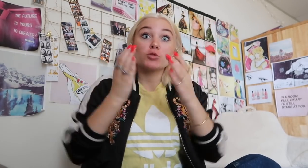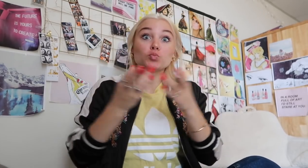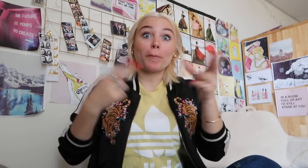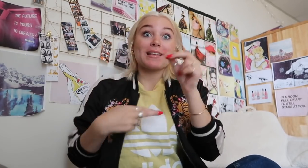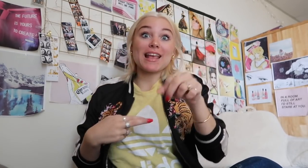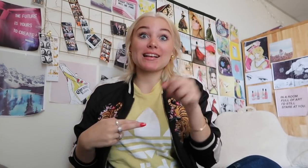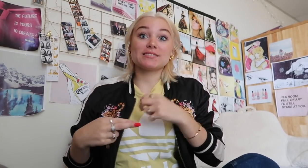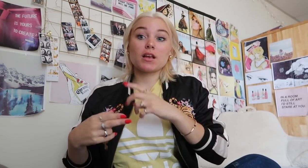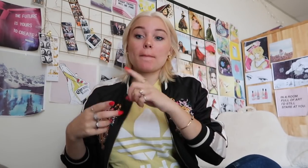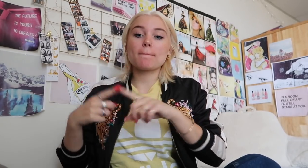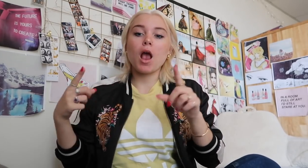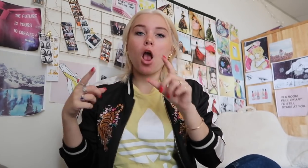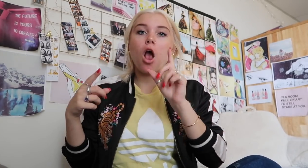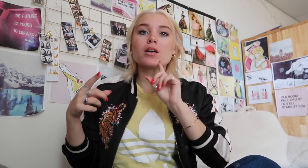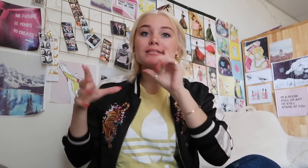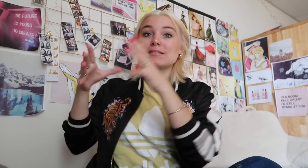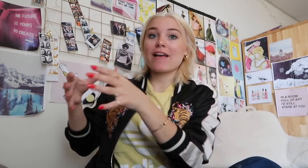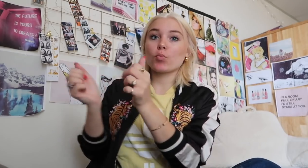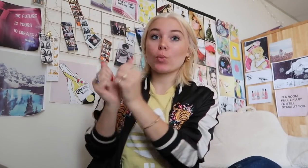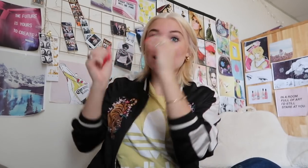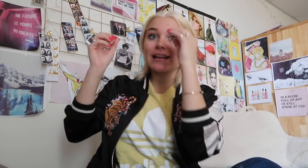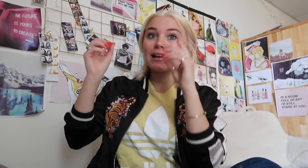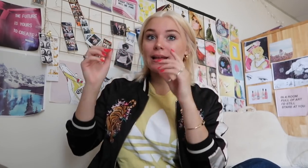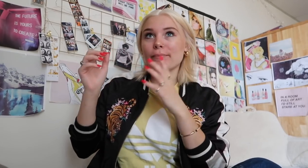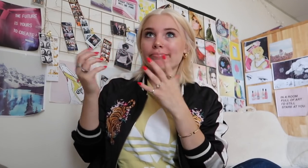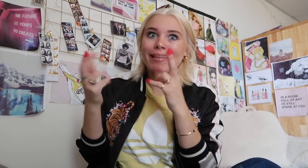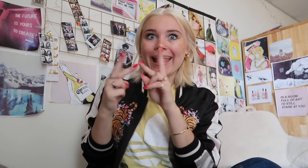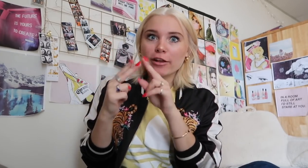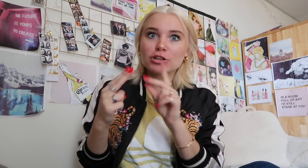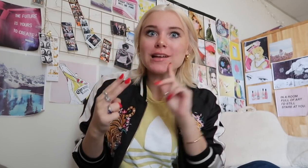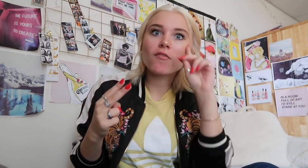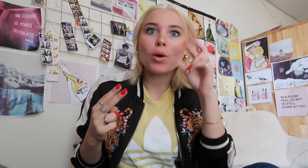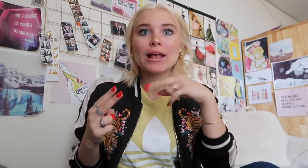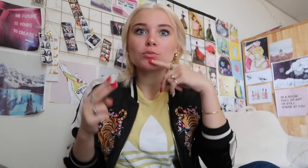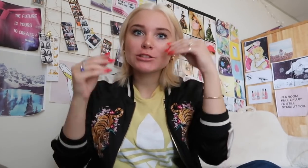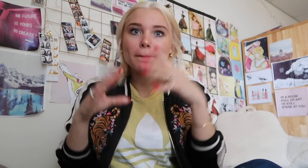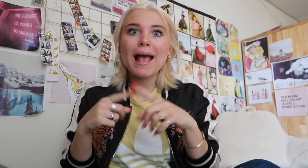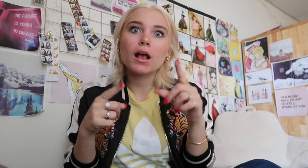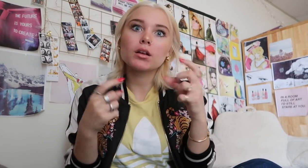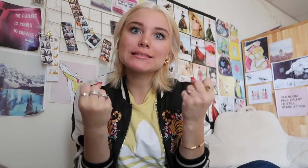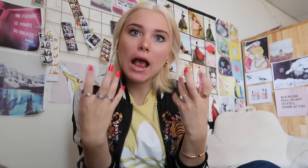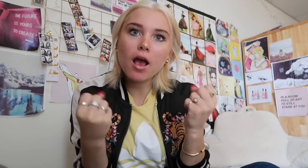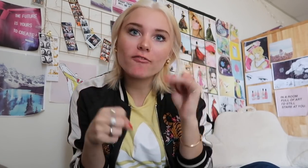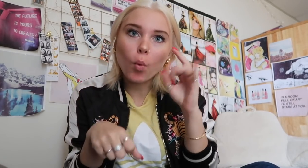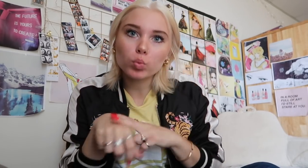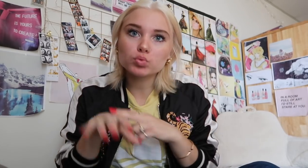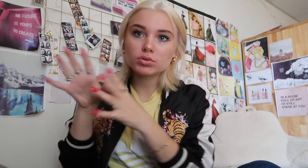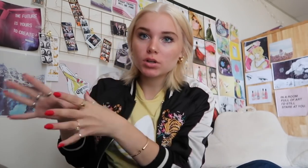it is like we are in the very same classroom but I was working independently while they are with our teacher